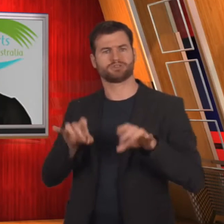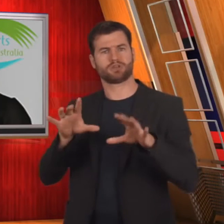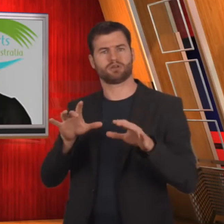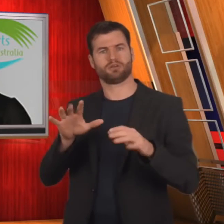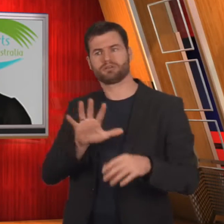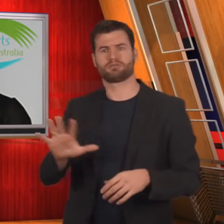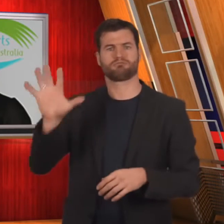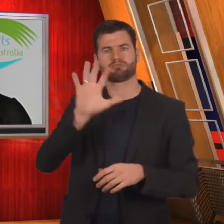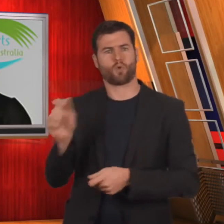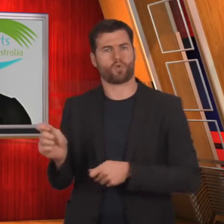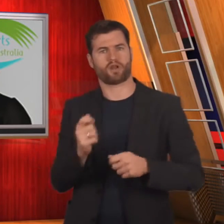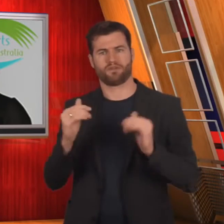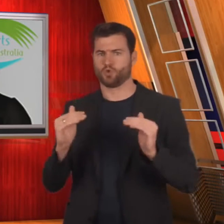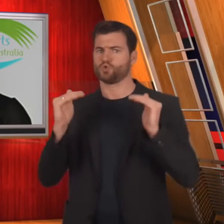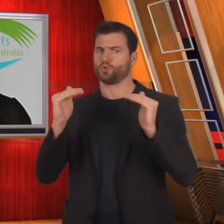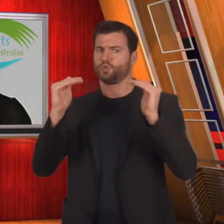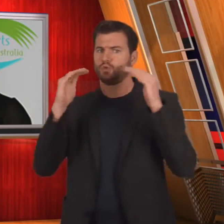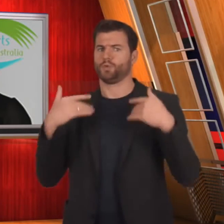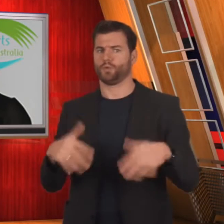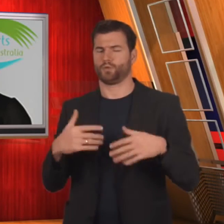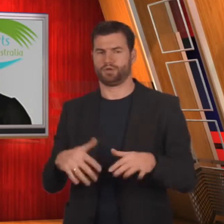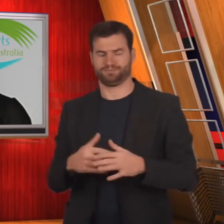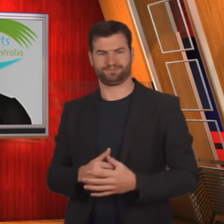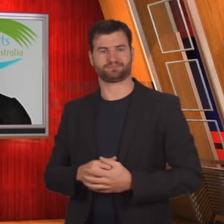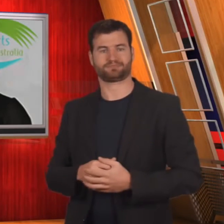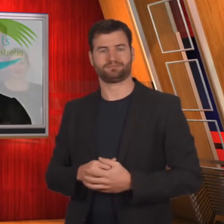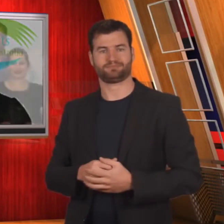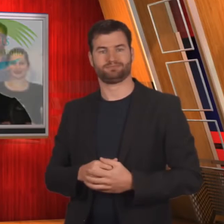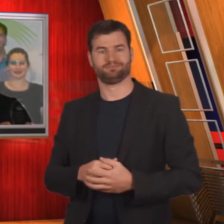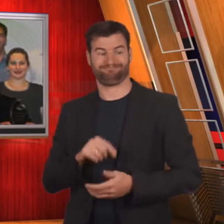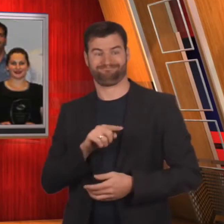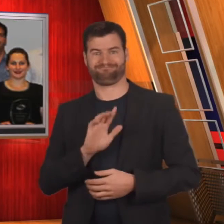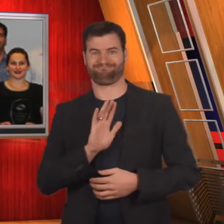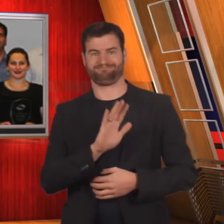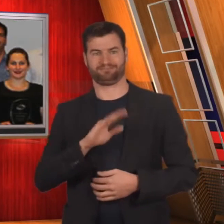National level.